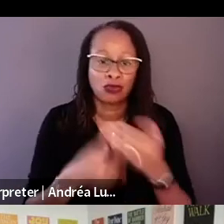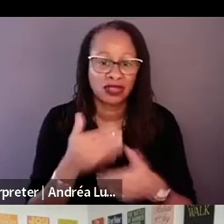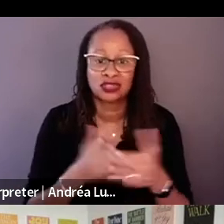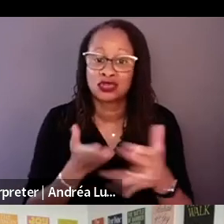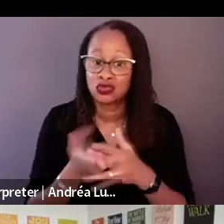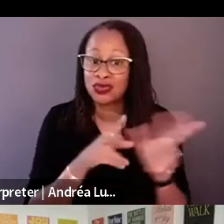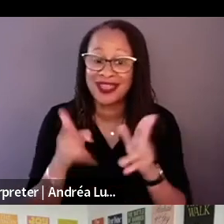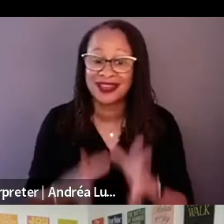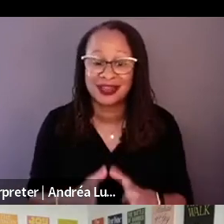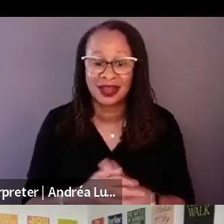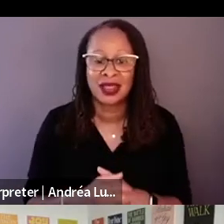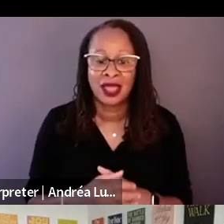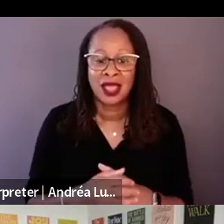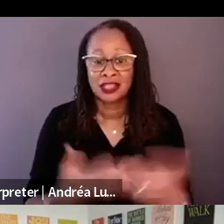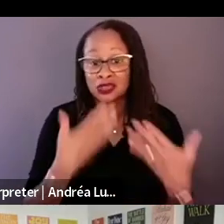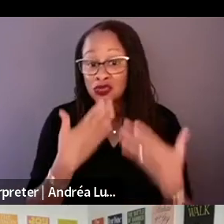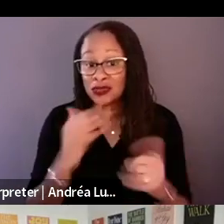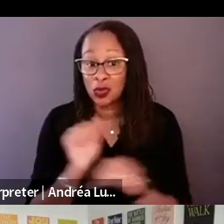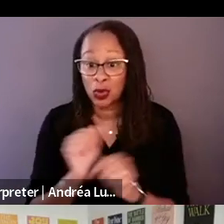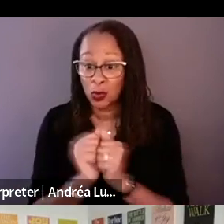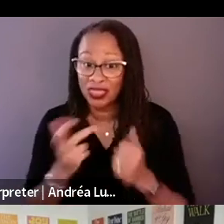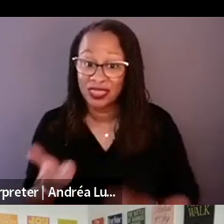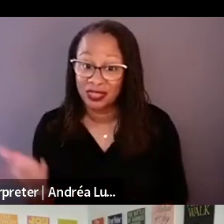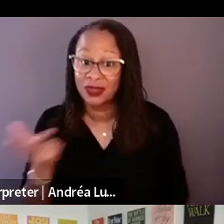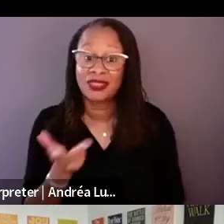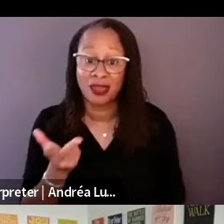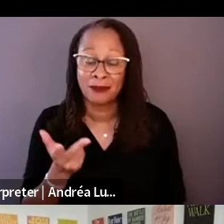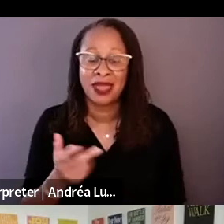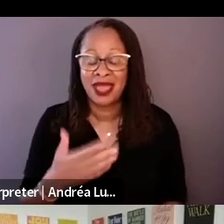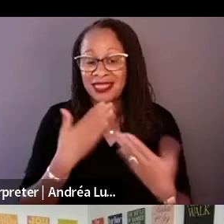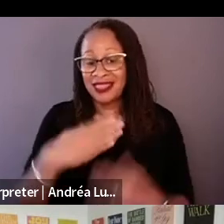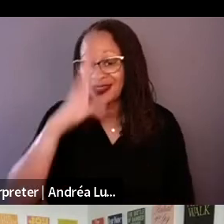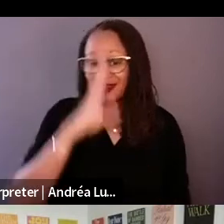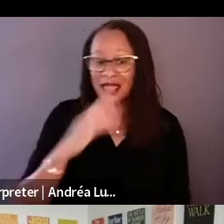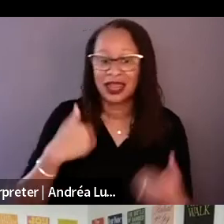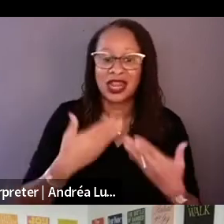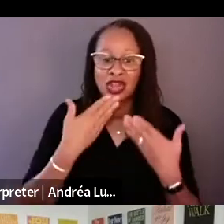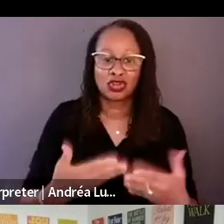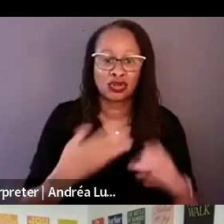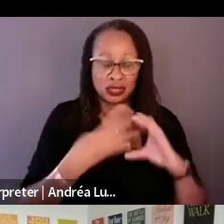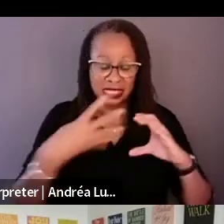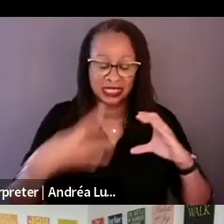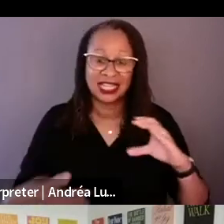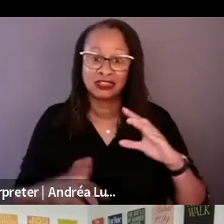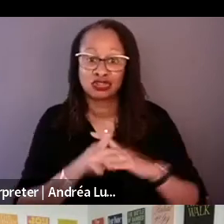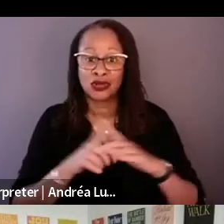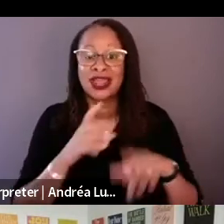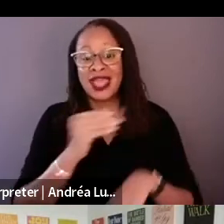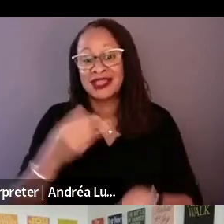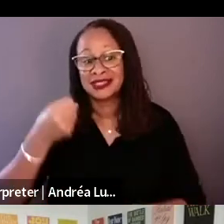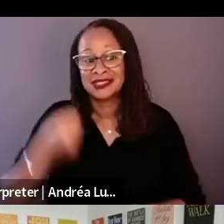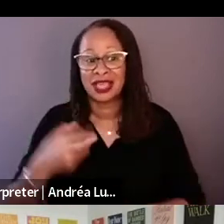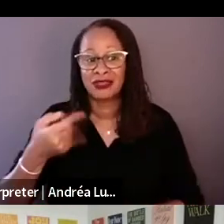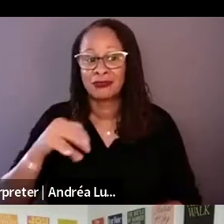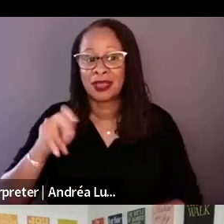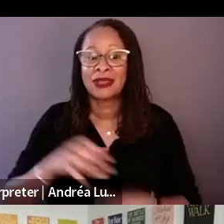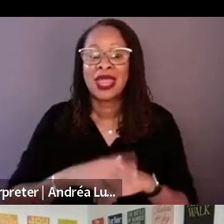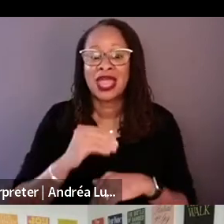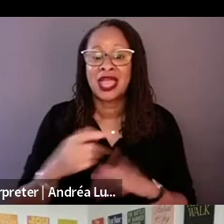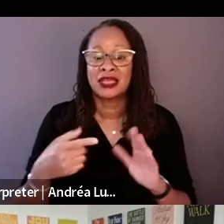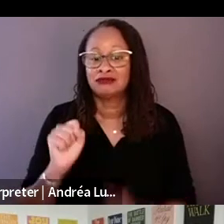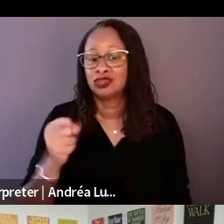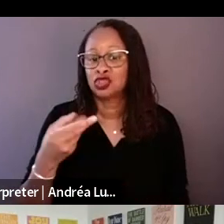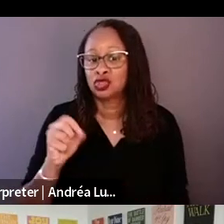Thank God there was a good premier at Sundance and Show time bout the film.